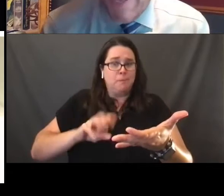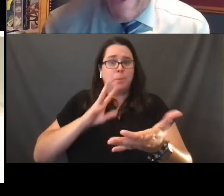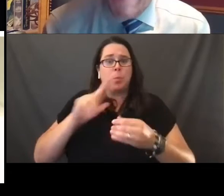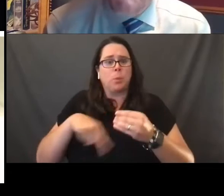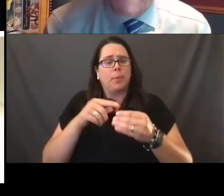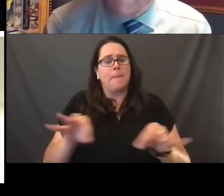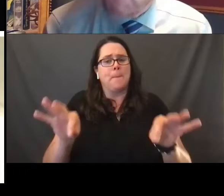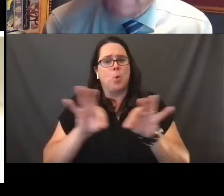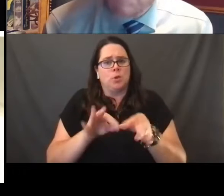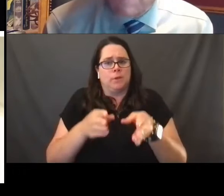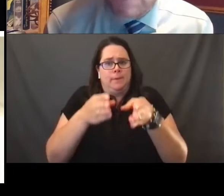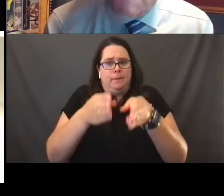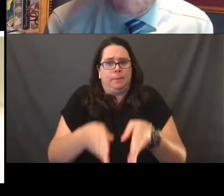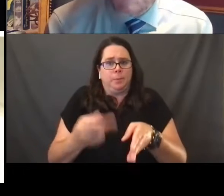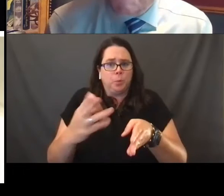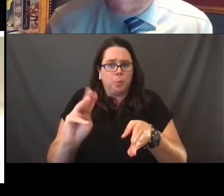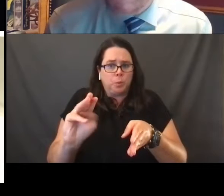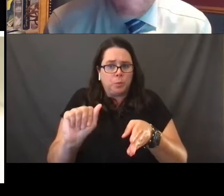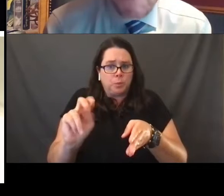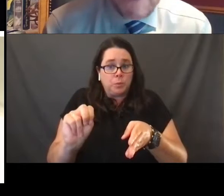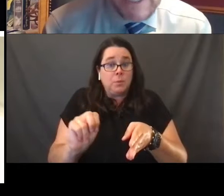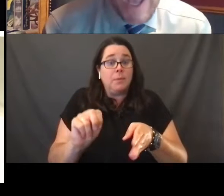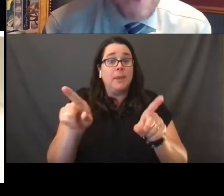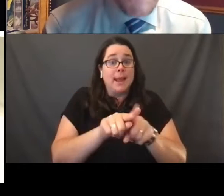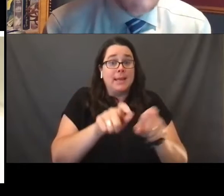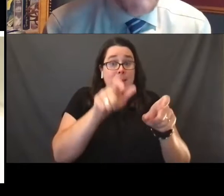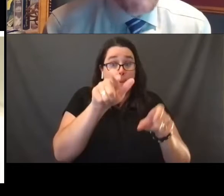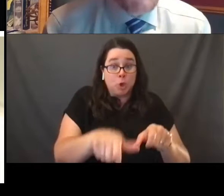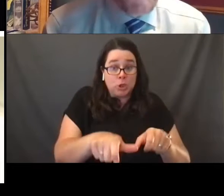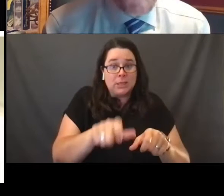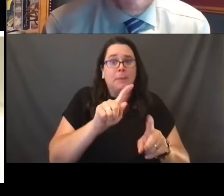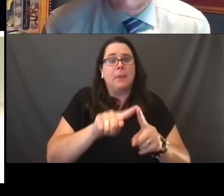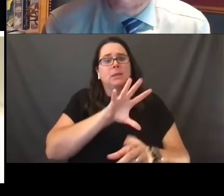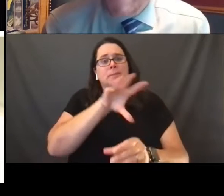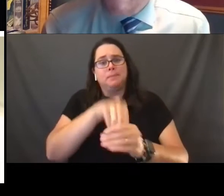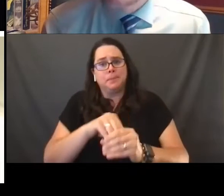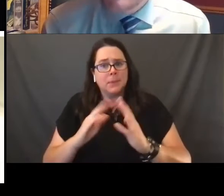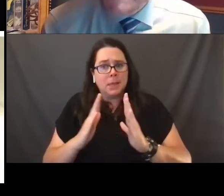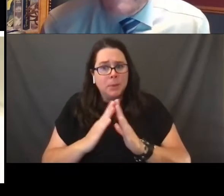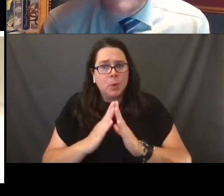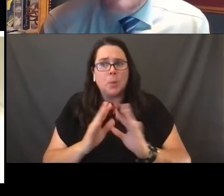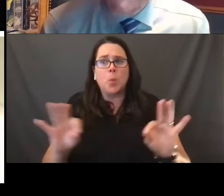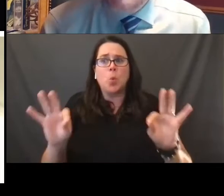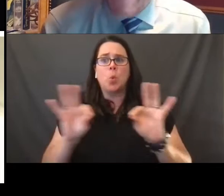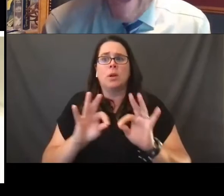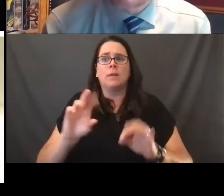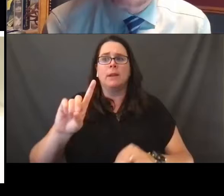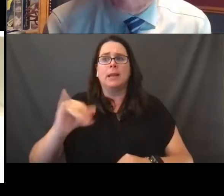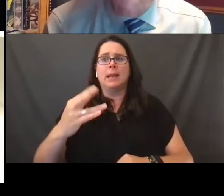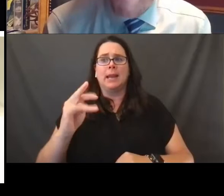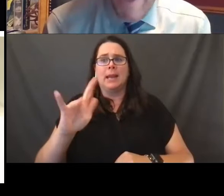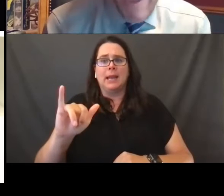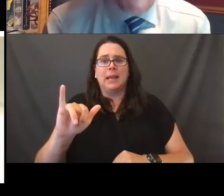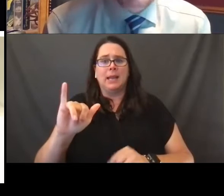not only as individuals, but in a community, talked about the importance of dignity in the eyes of the law,